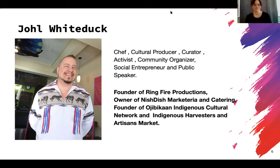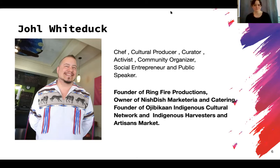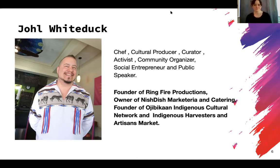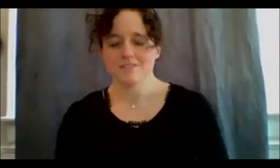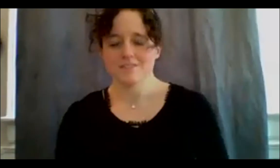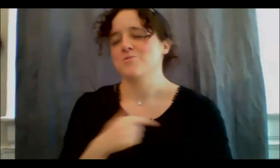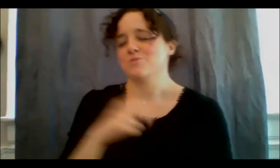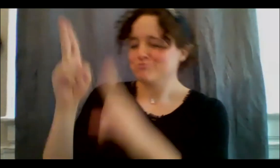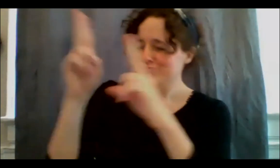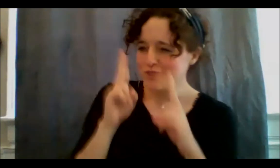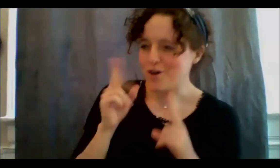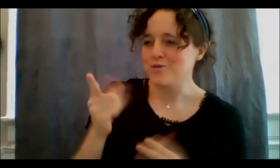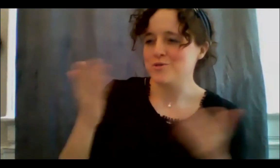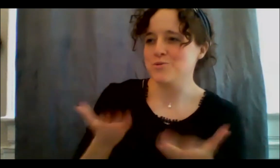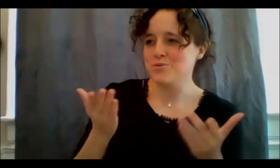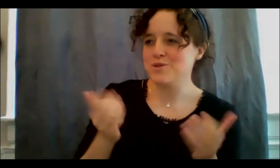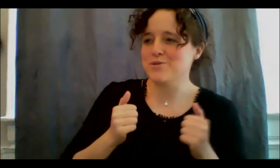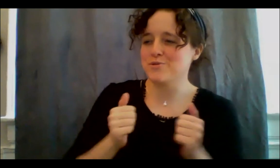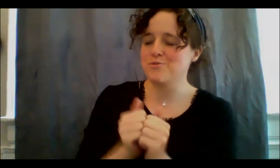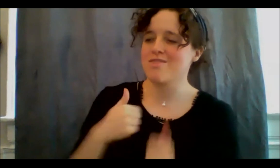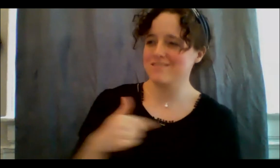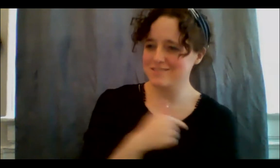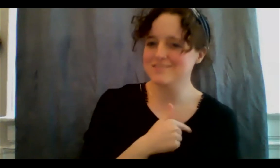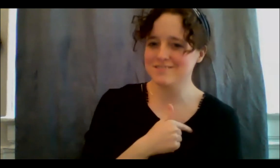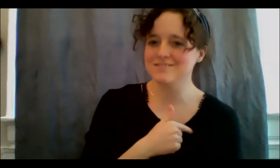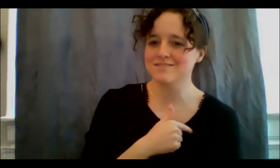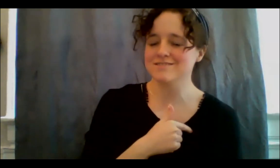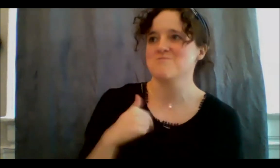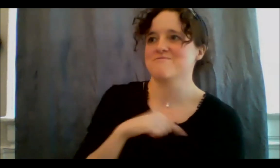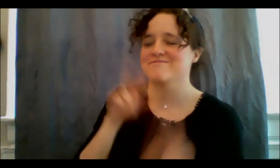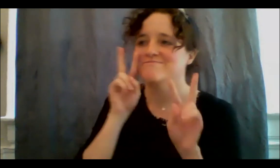into this space with us, and we definitely are looking forward to hear